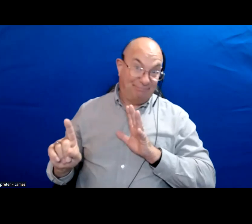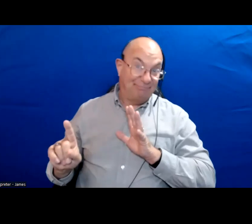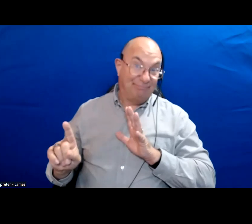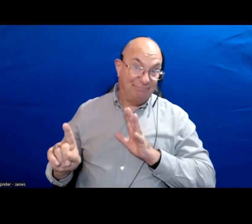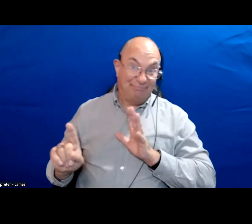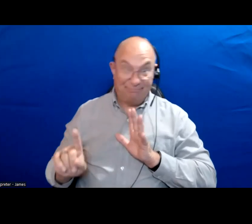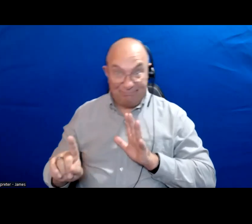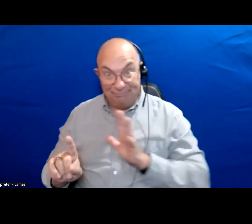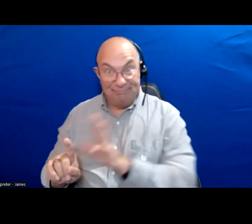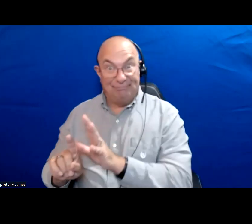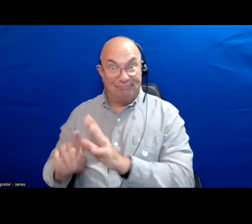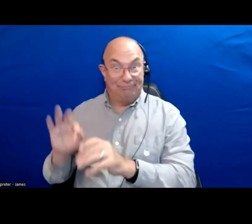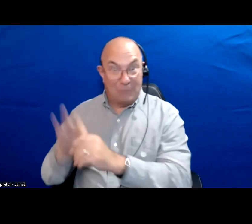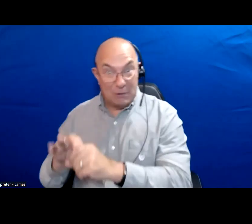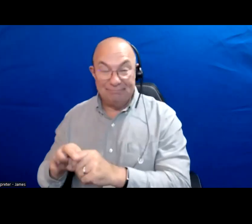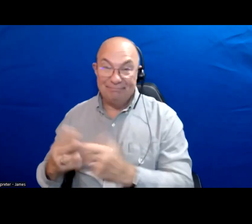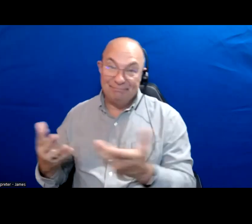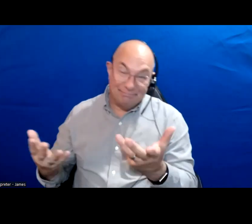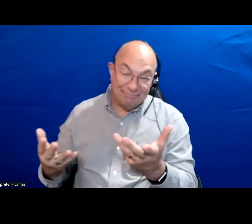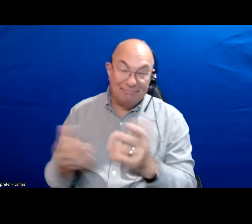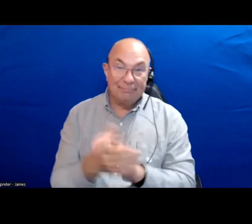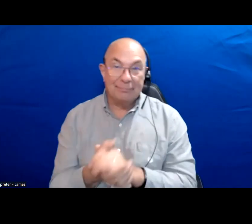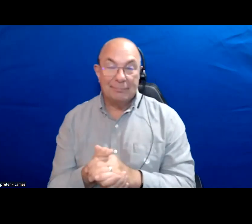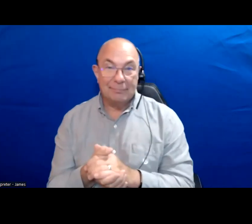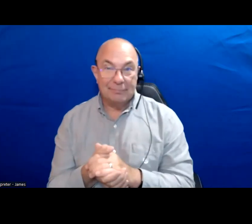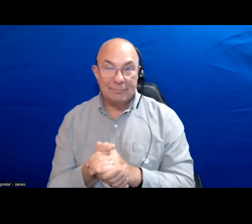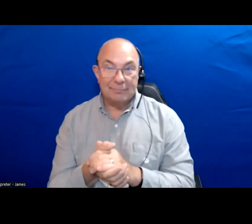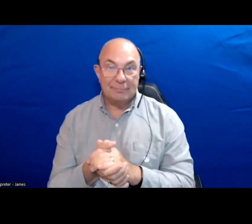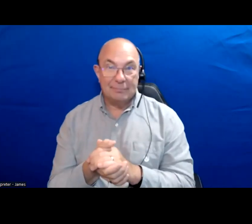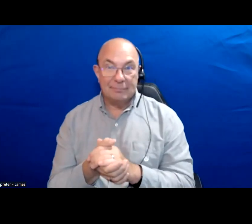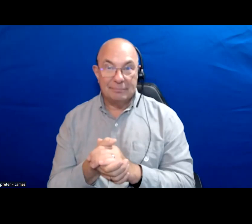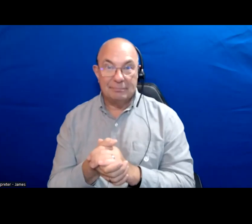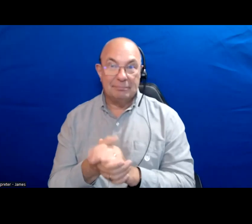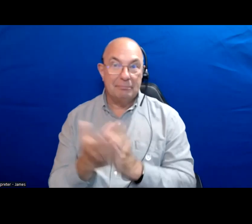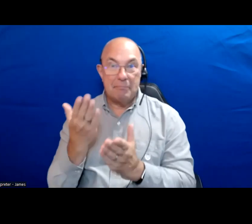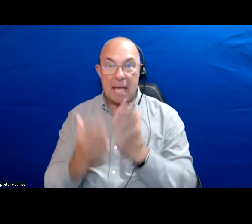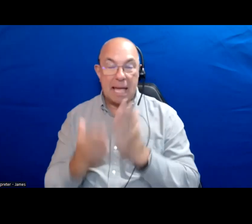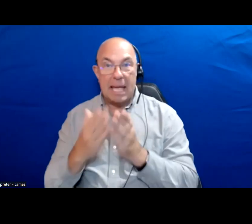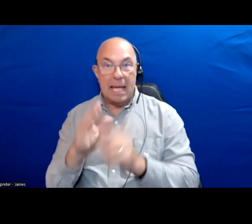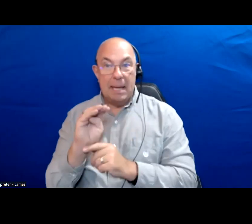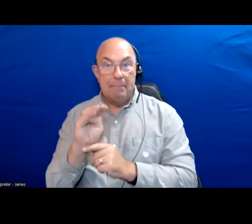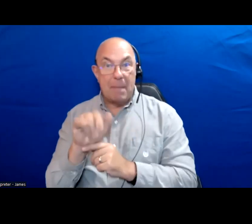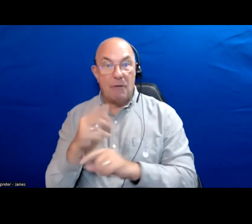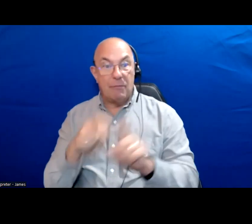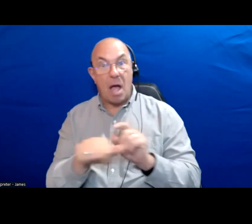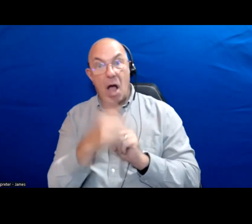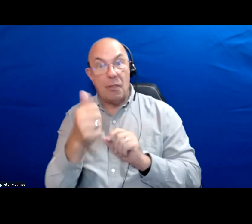I think there from a racialized background could change that.